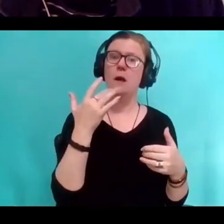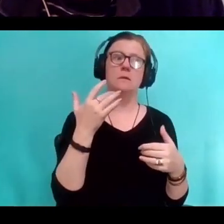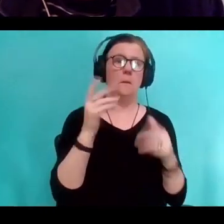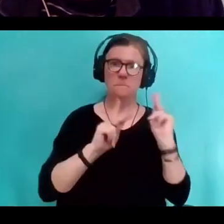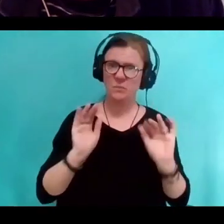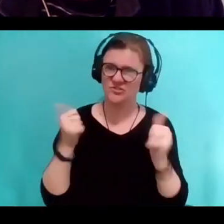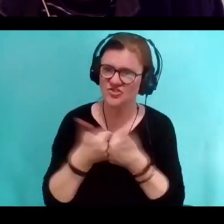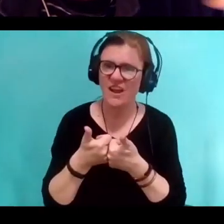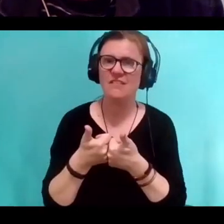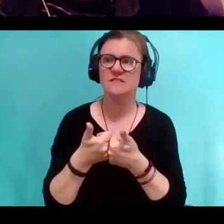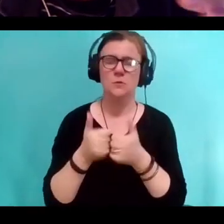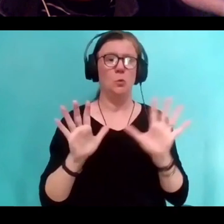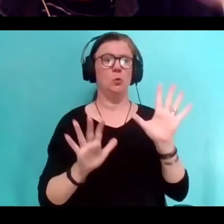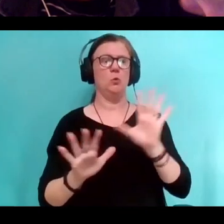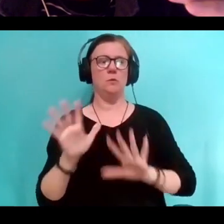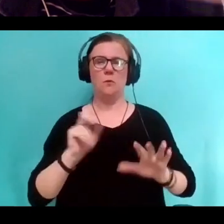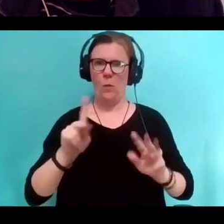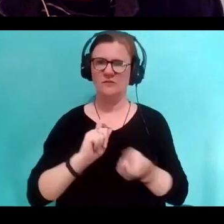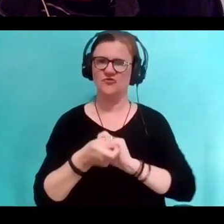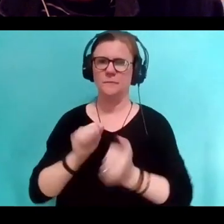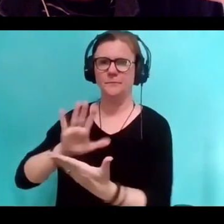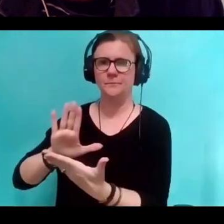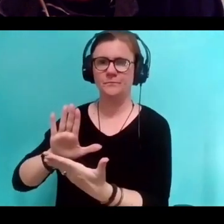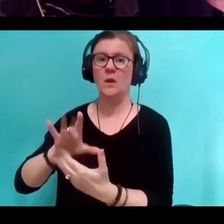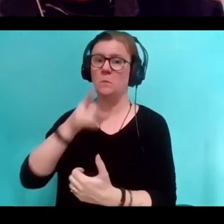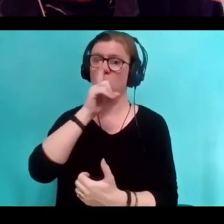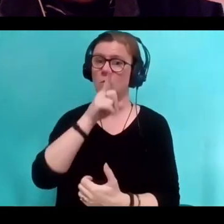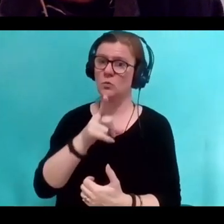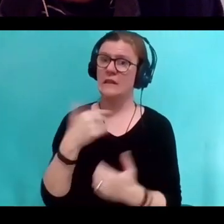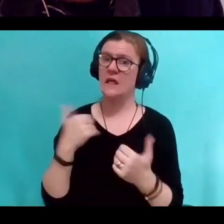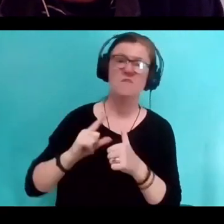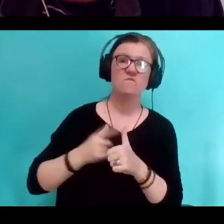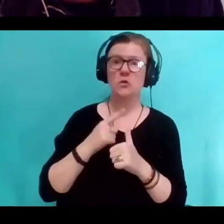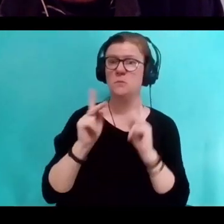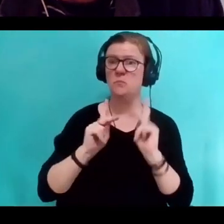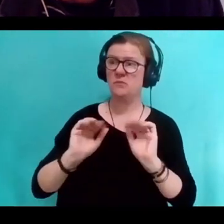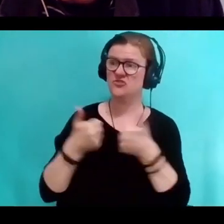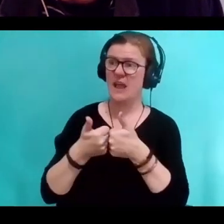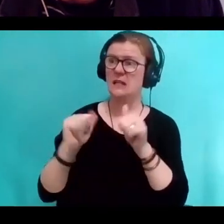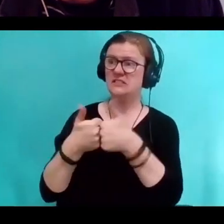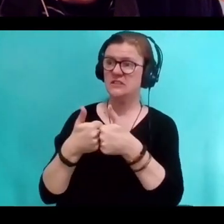but the first wave of challenges, boy, they would have got it in the neck.